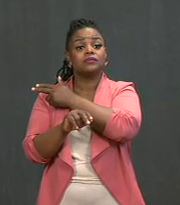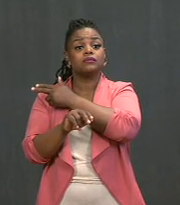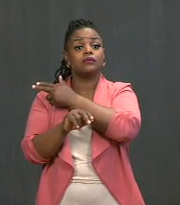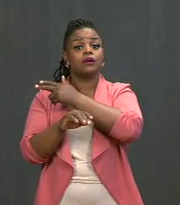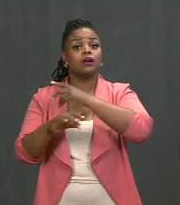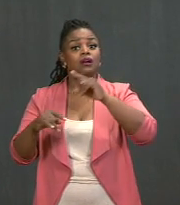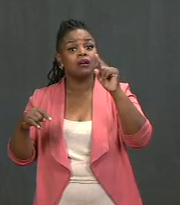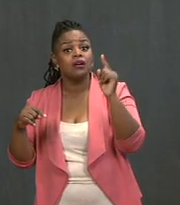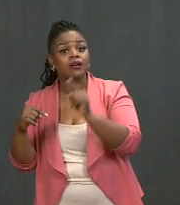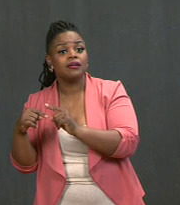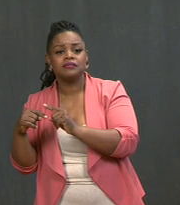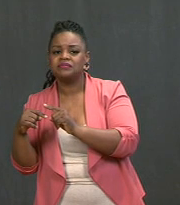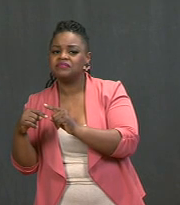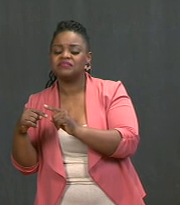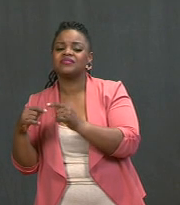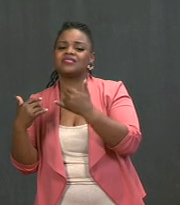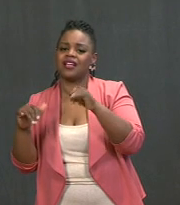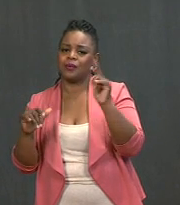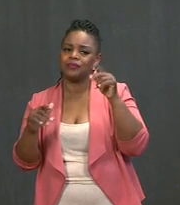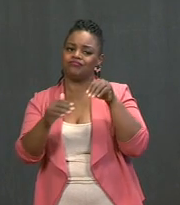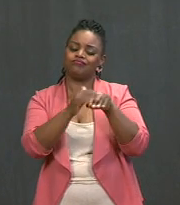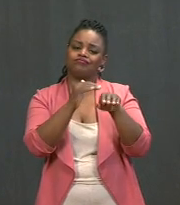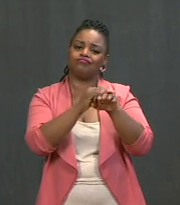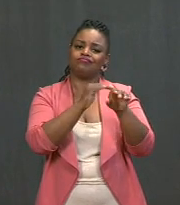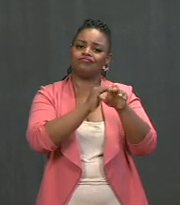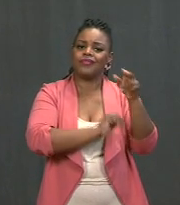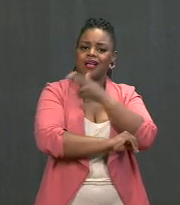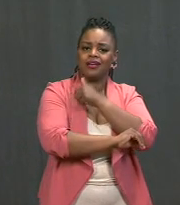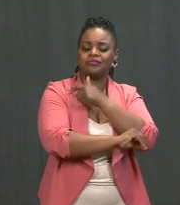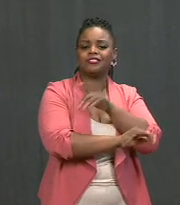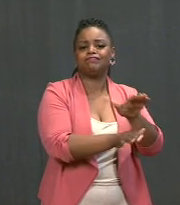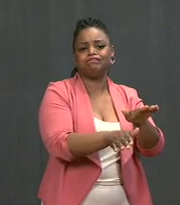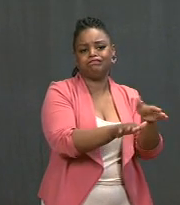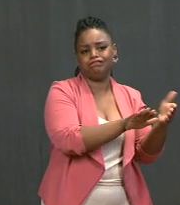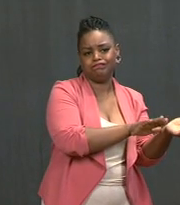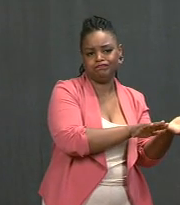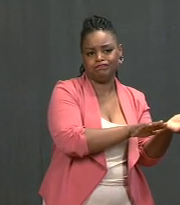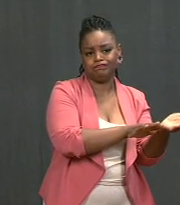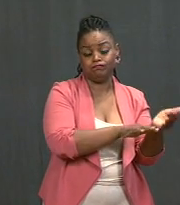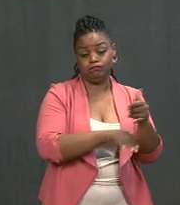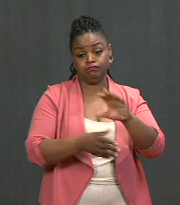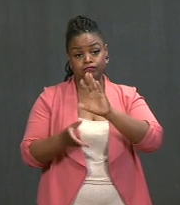While deaths are still down -- way down from January -- they're going up in some places.